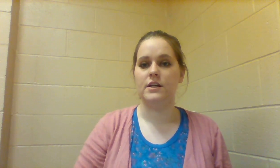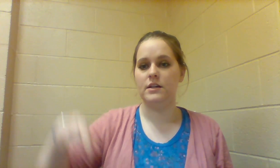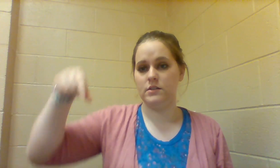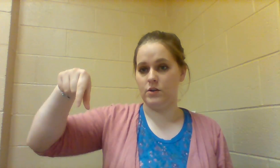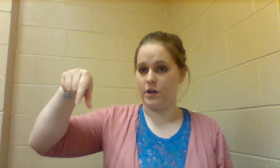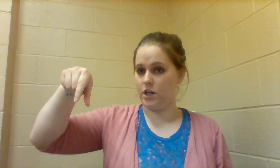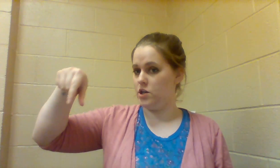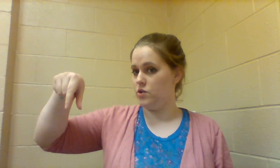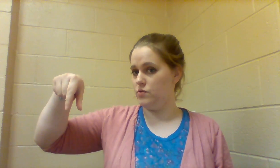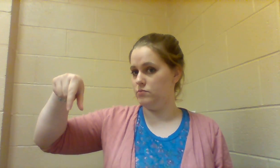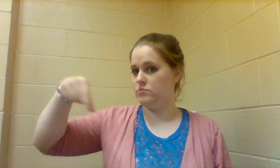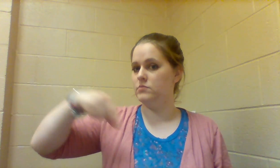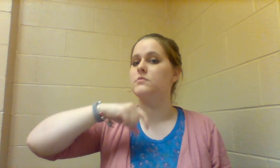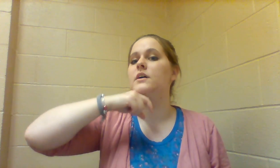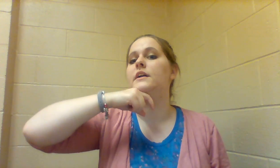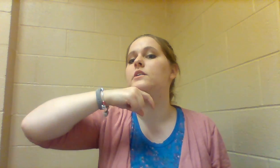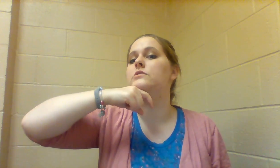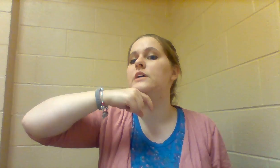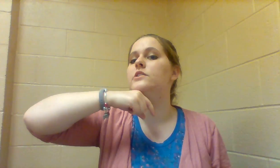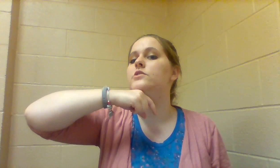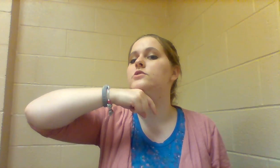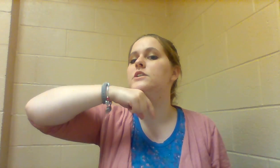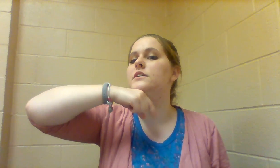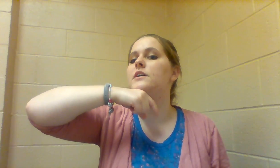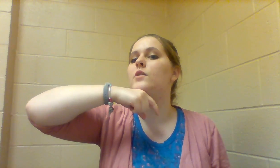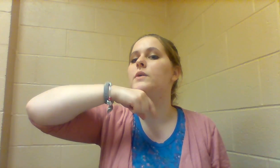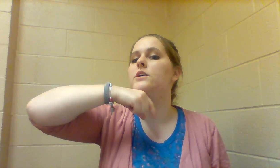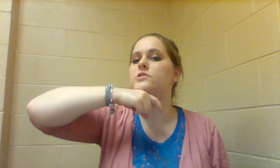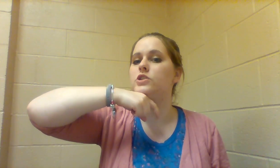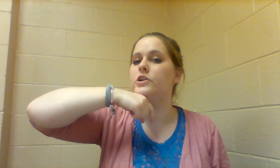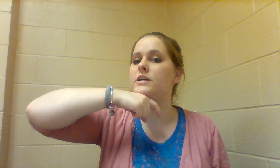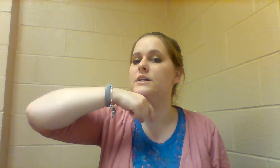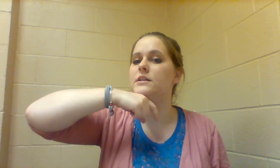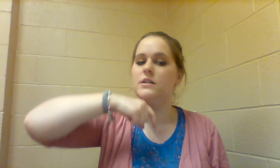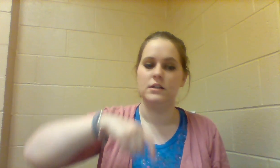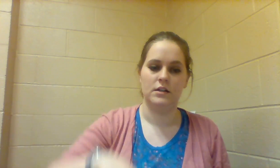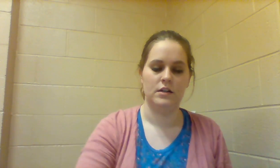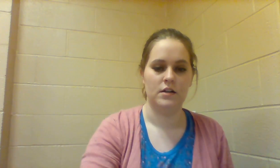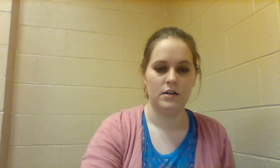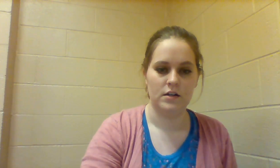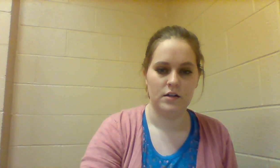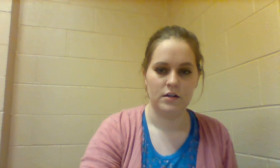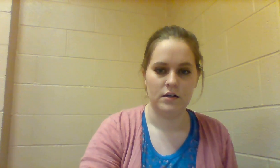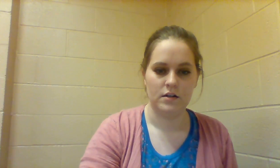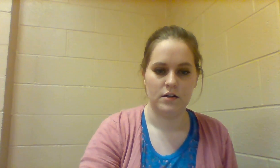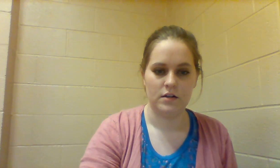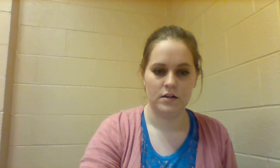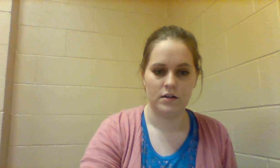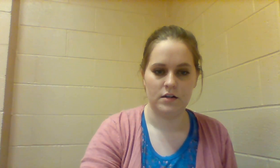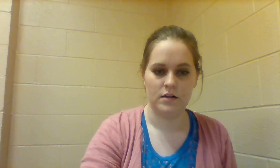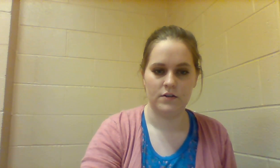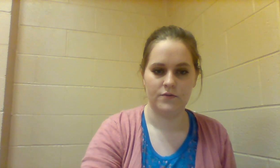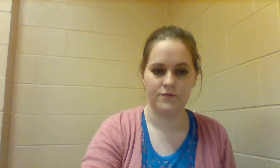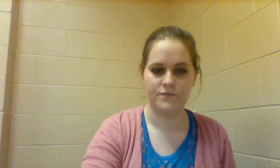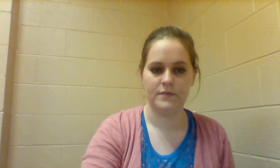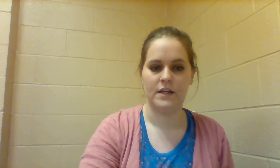TURKEY so a Q and it goes under your chin and it kind of wiggles TURKEY